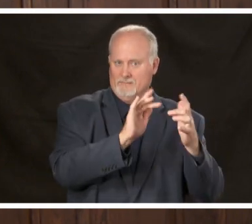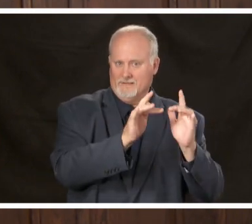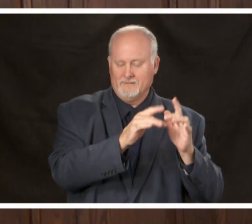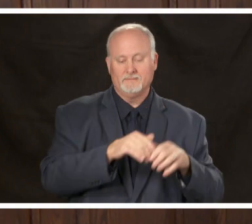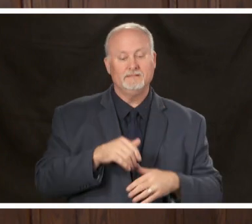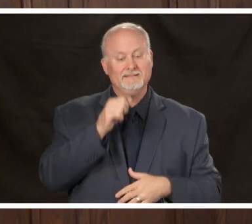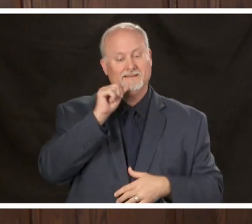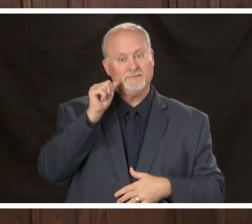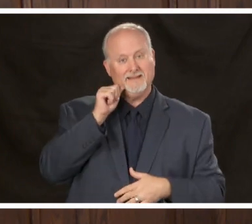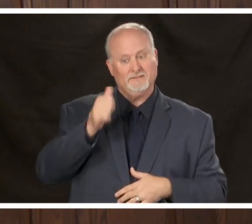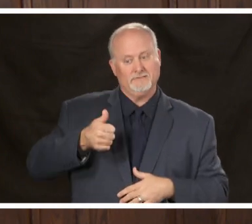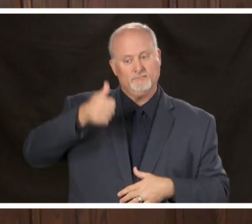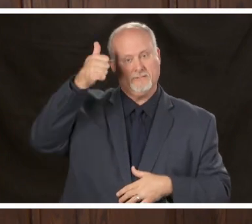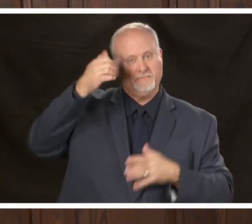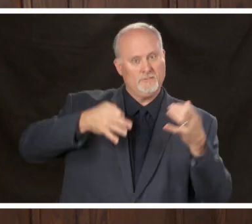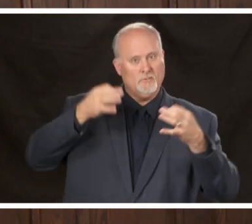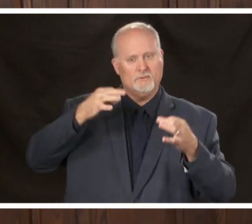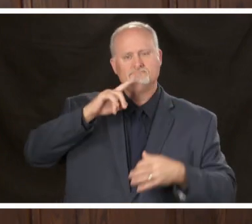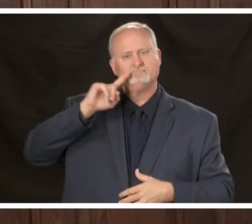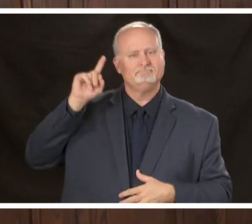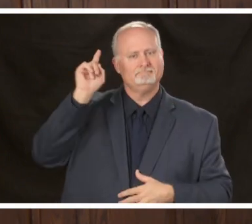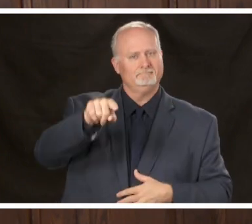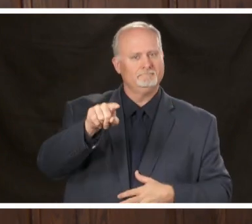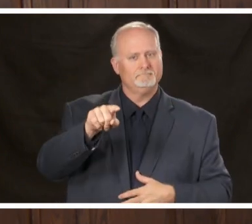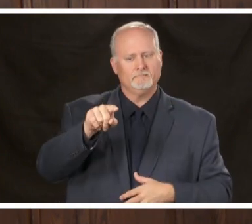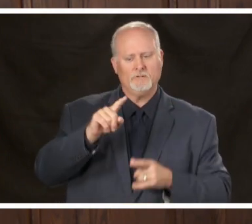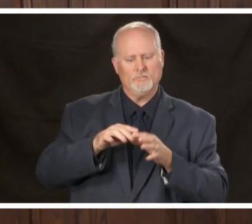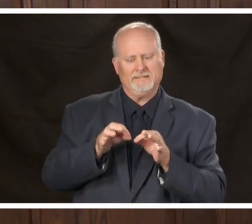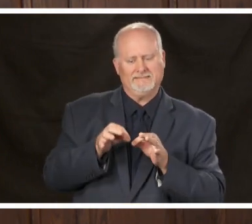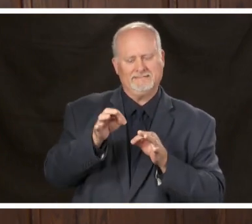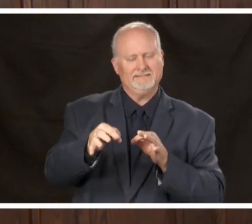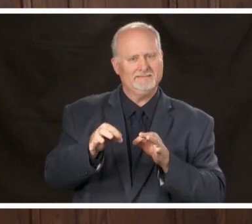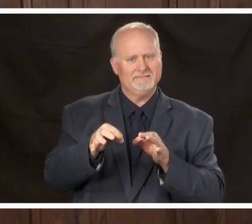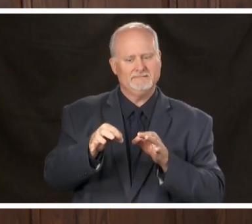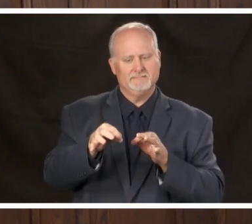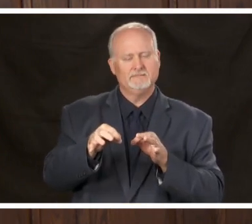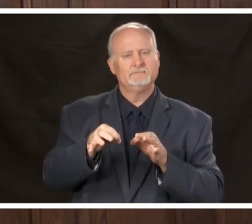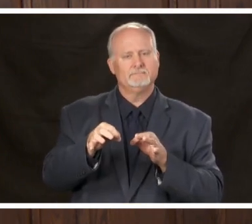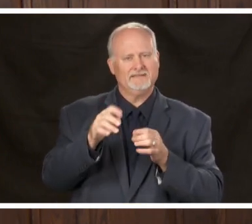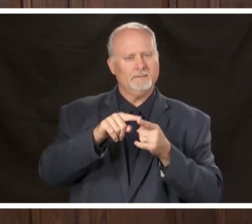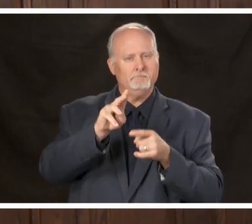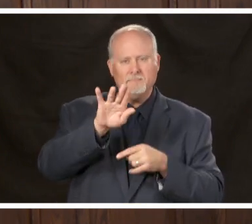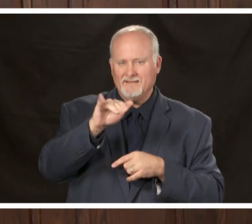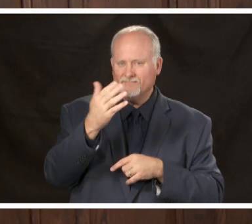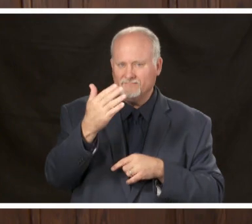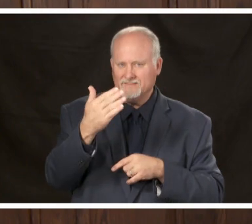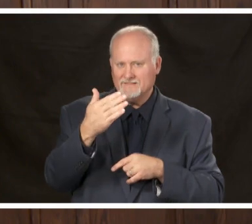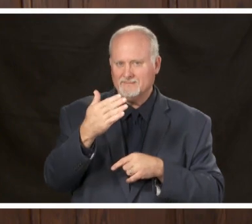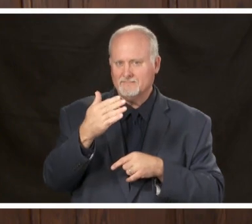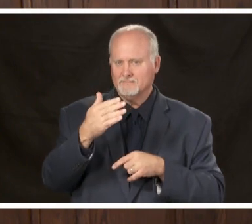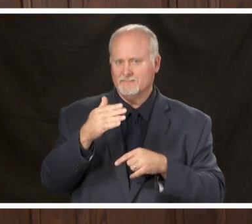Alabama issued a ruling to extend the stay until May 15th if you have anything